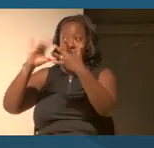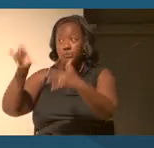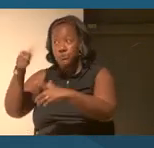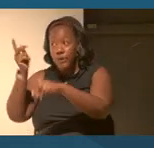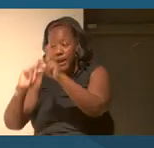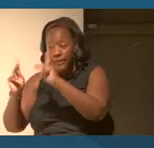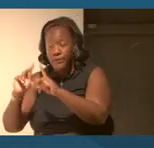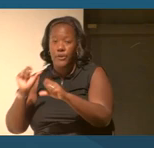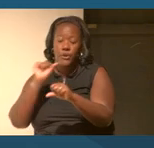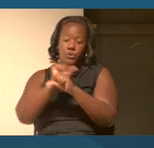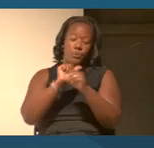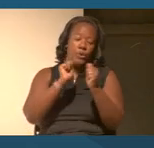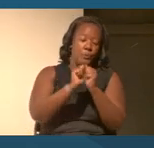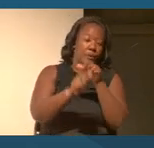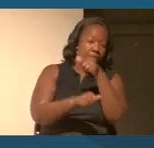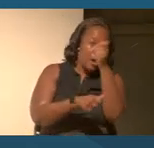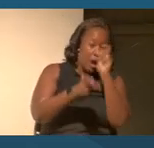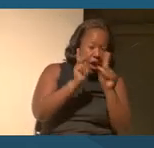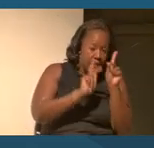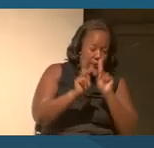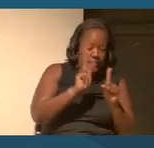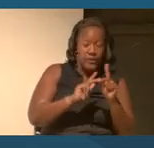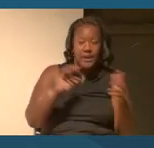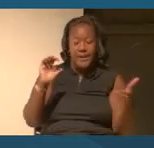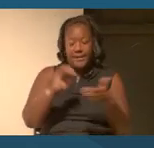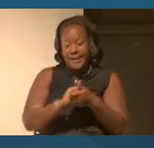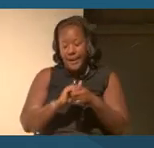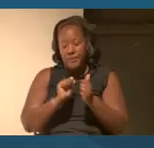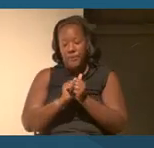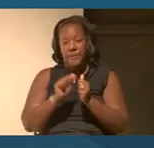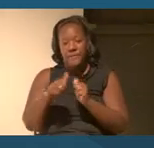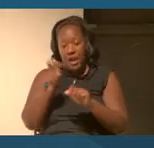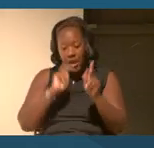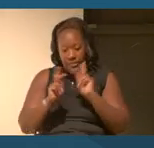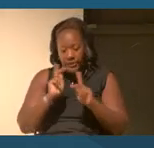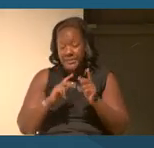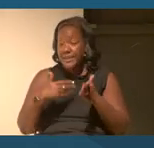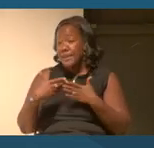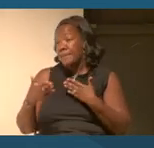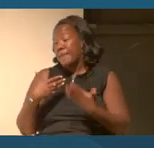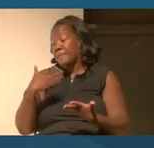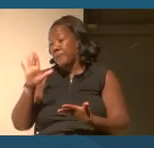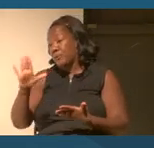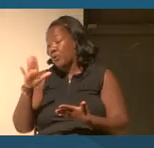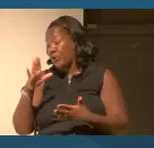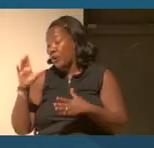with others, whether they are administrators and teachers like yourselves, their families.